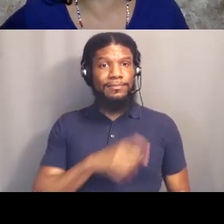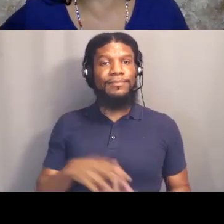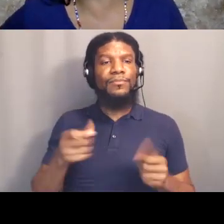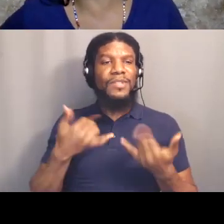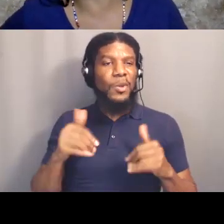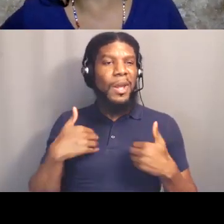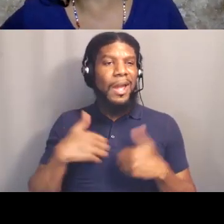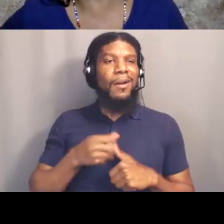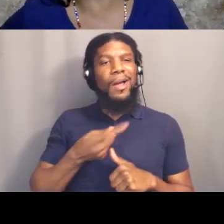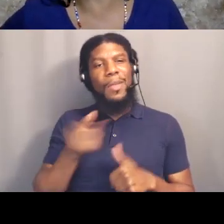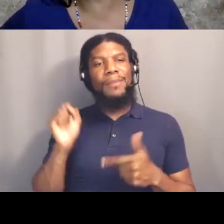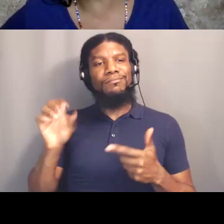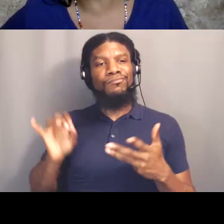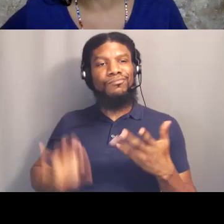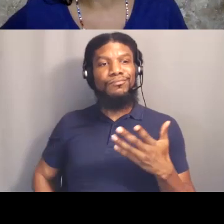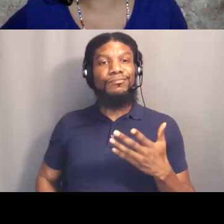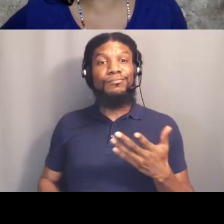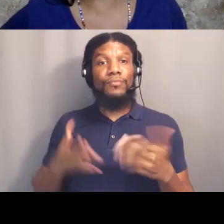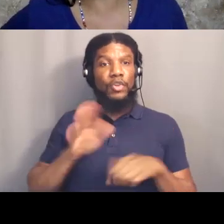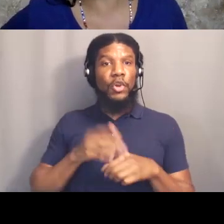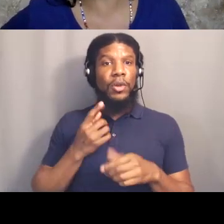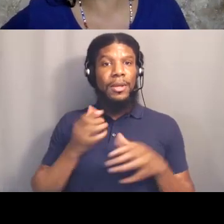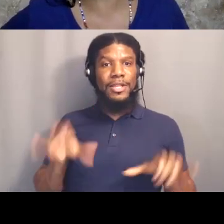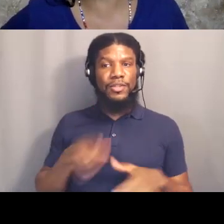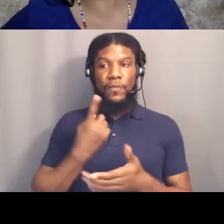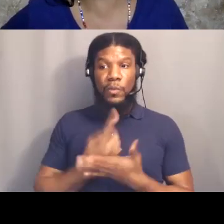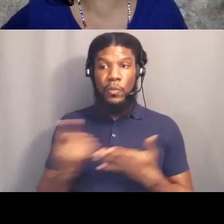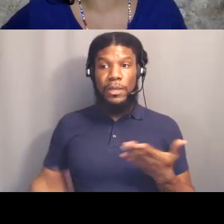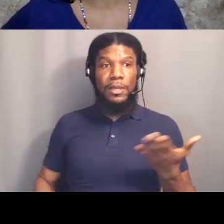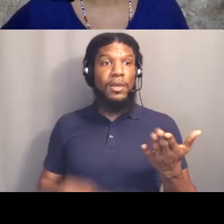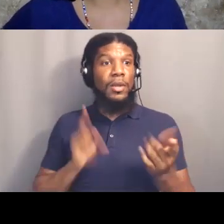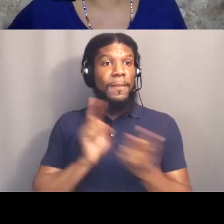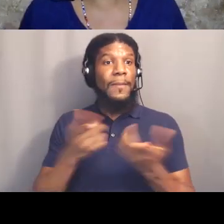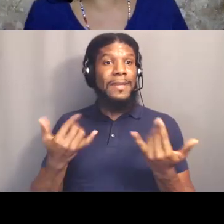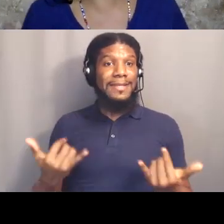Today you can meet me at three o'clock 1313 West 8th Street.